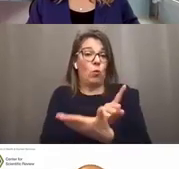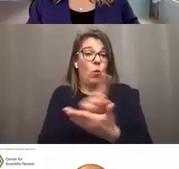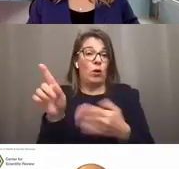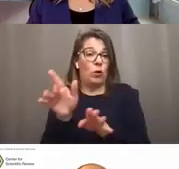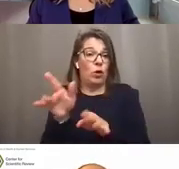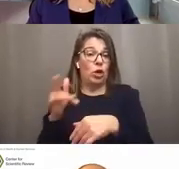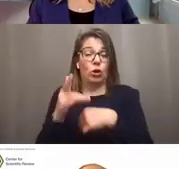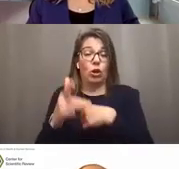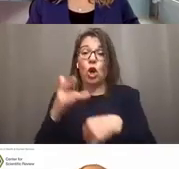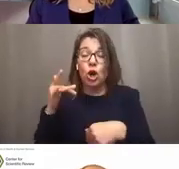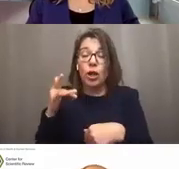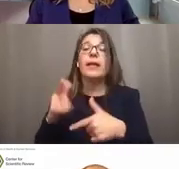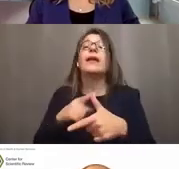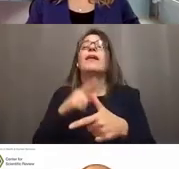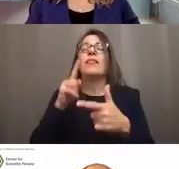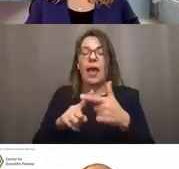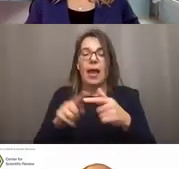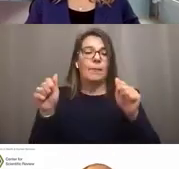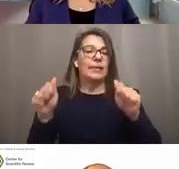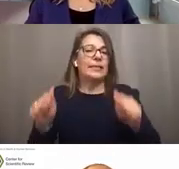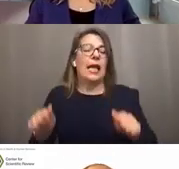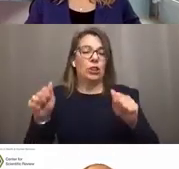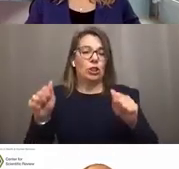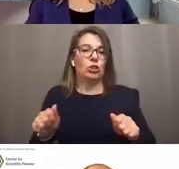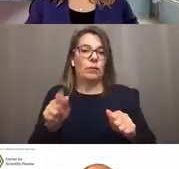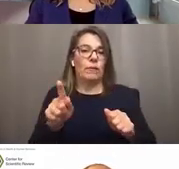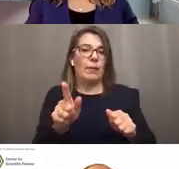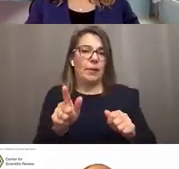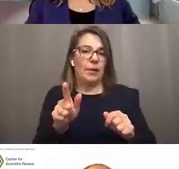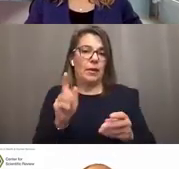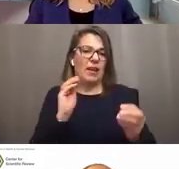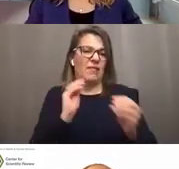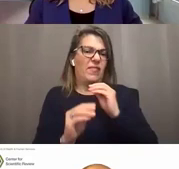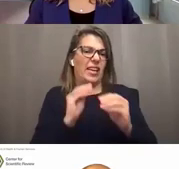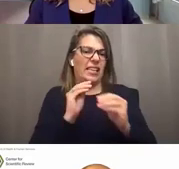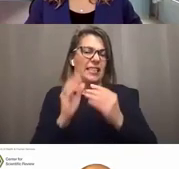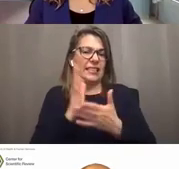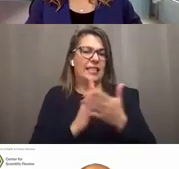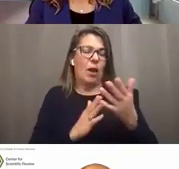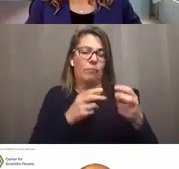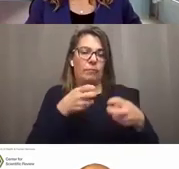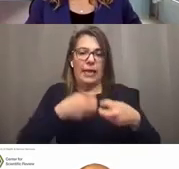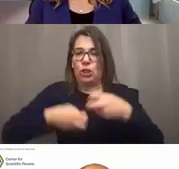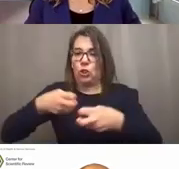then there actually is the potential that you might be able to fix some issues, possibly.